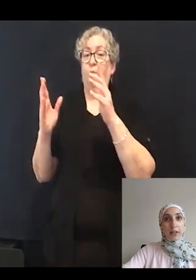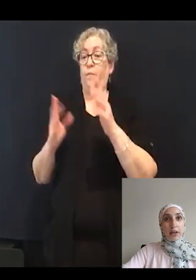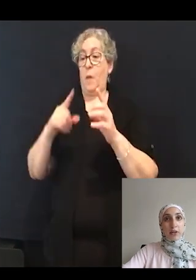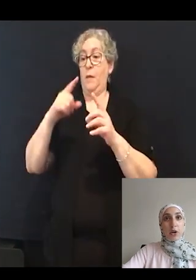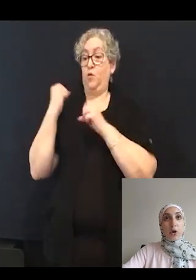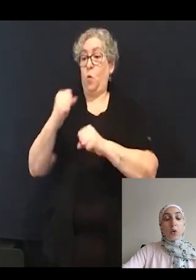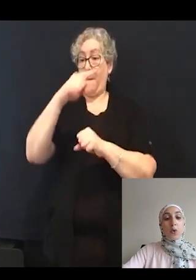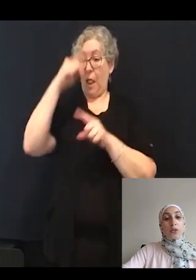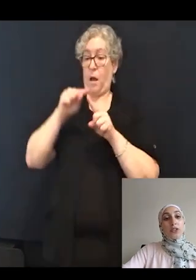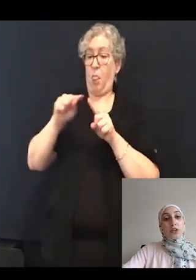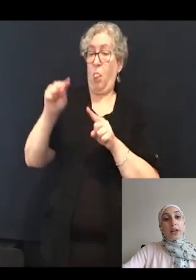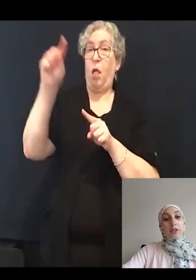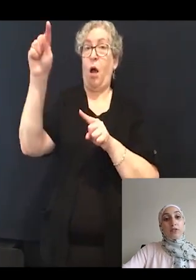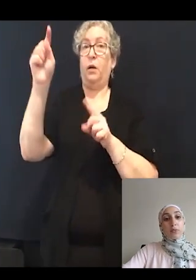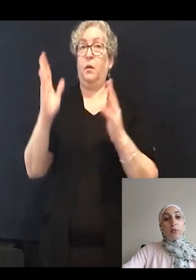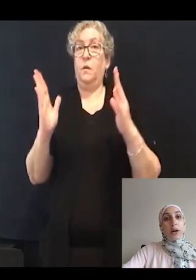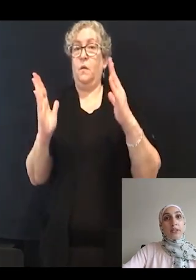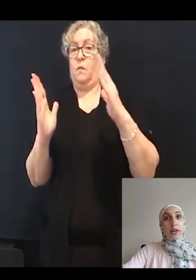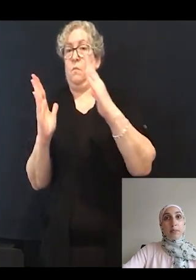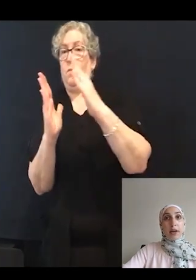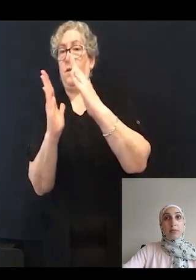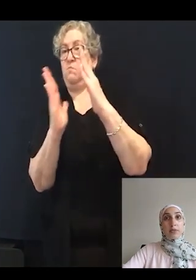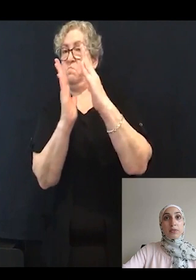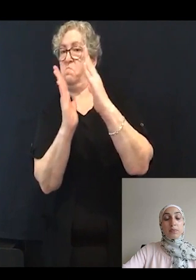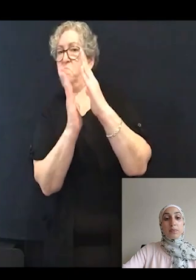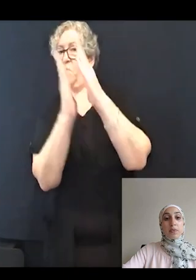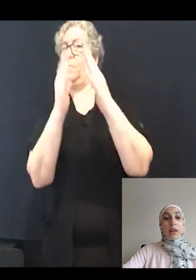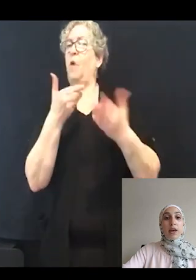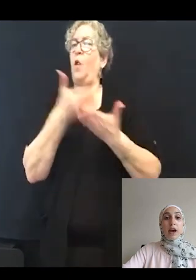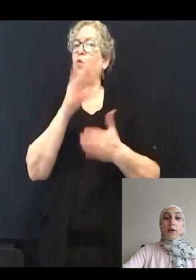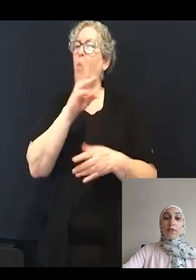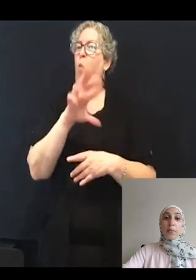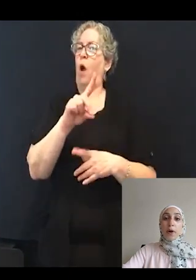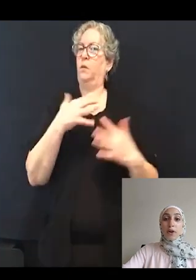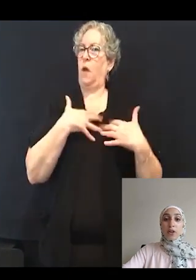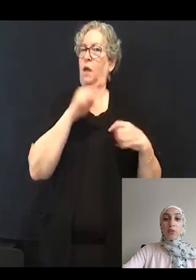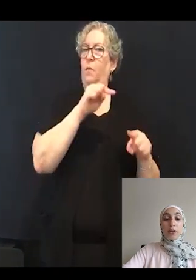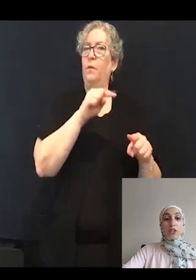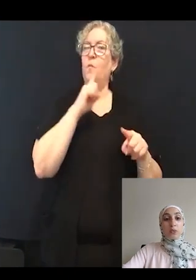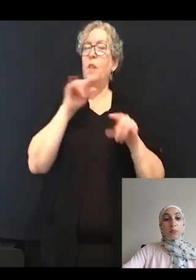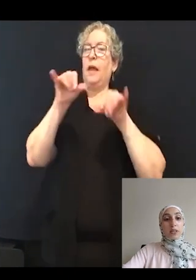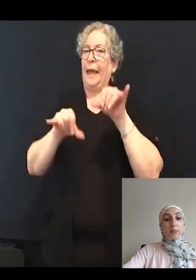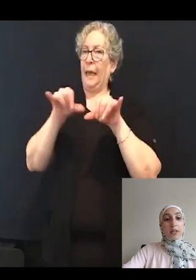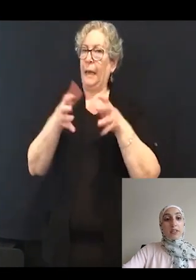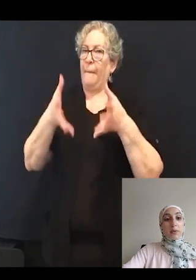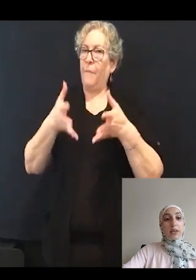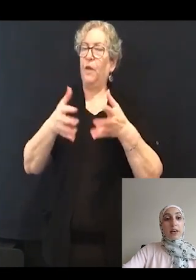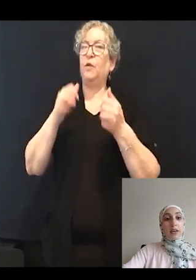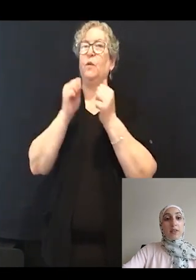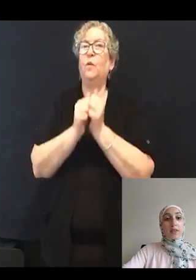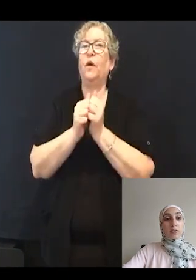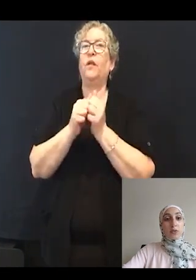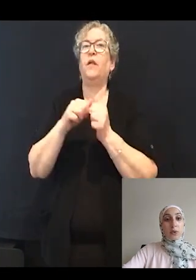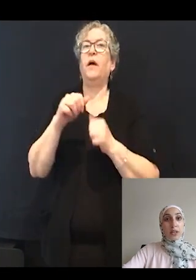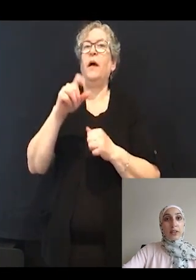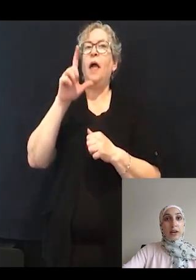or the turning angles from the wild type animals. However upon incubation with plus Bay K, this green line,